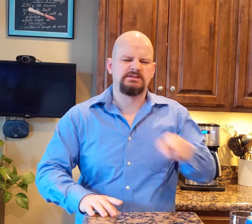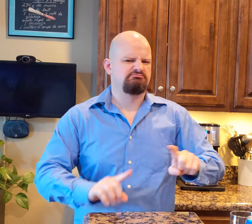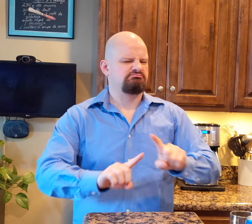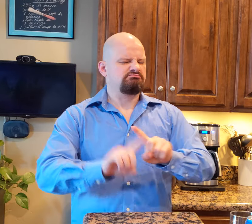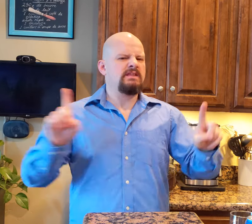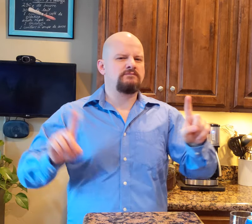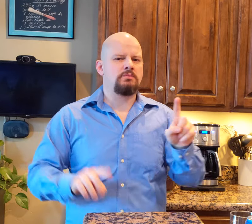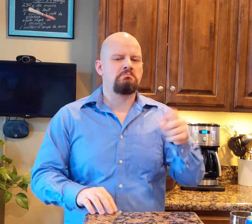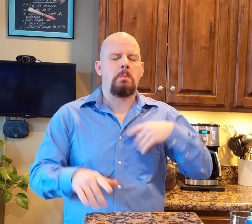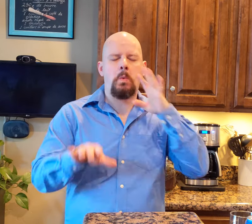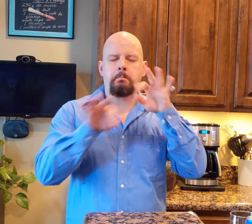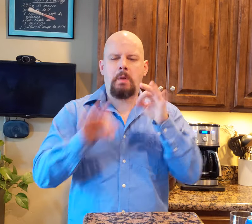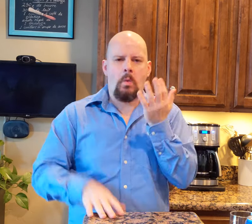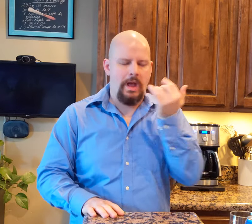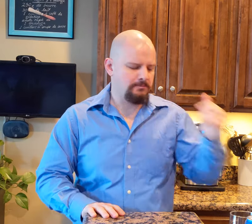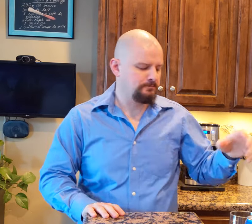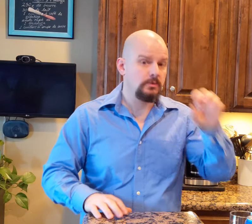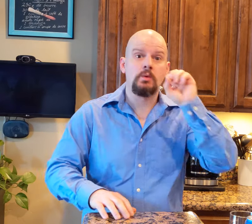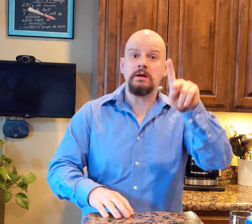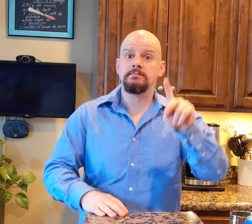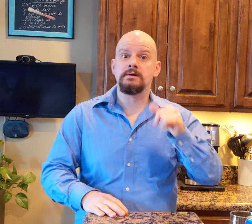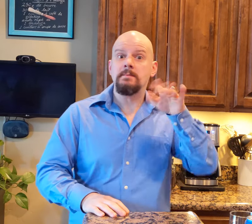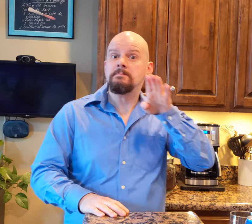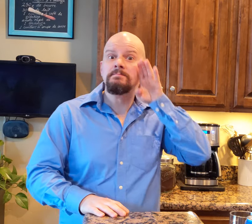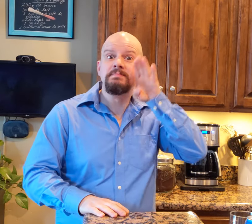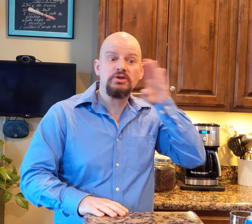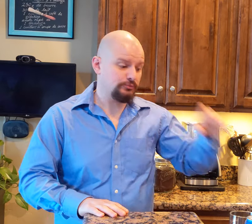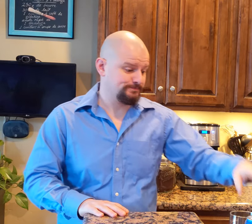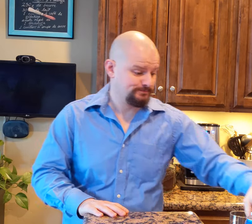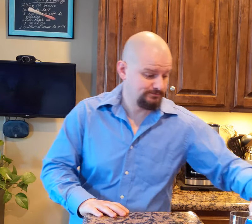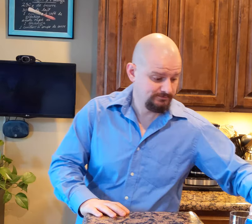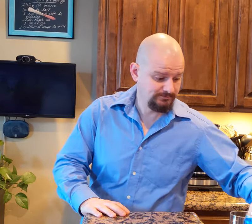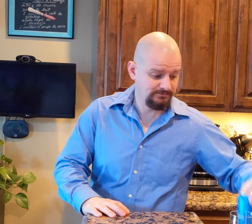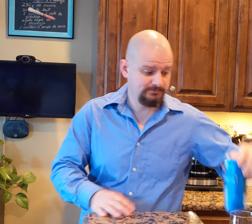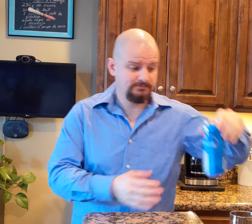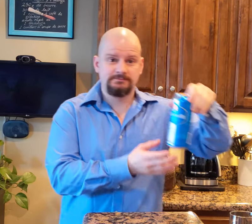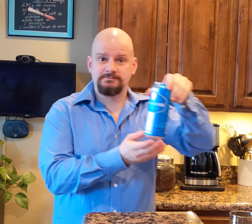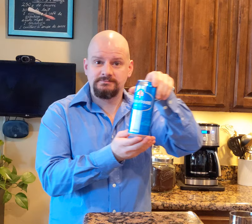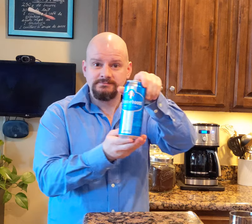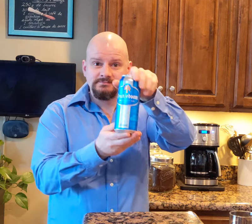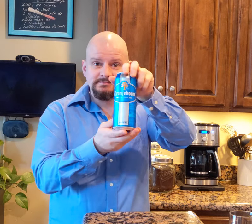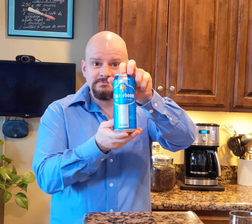It's just different and I will explain. OK, that beer...